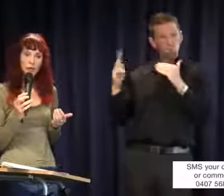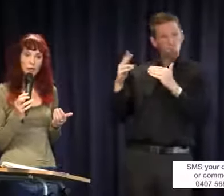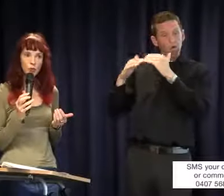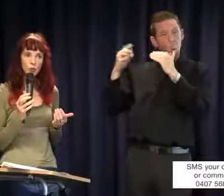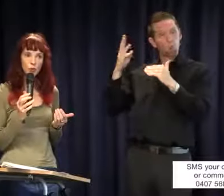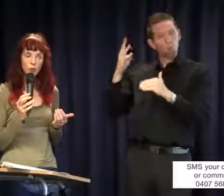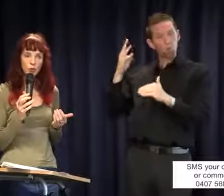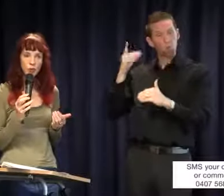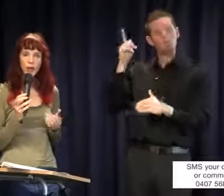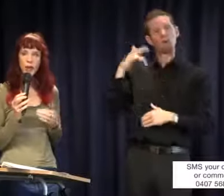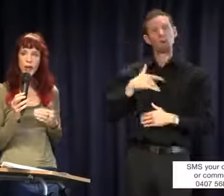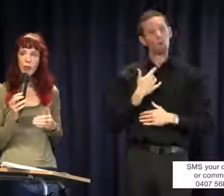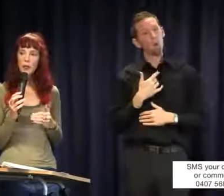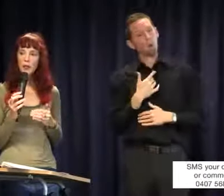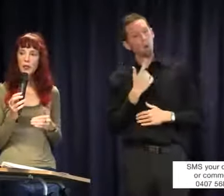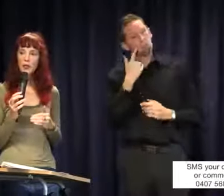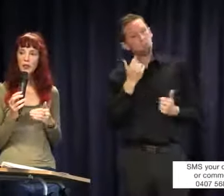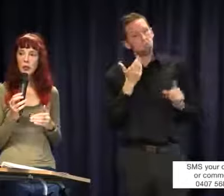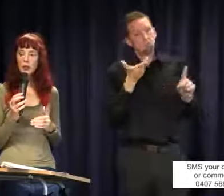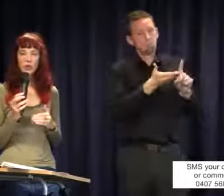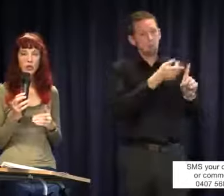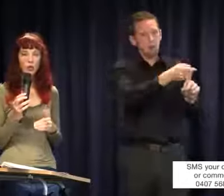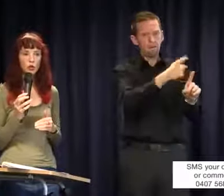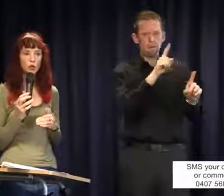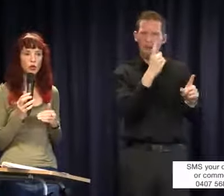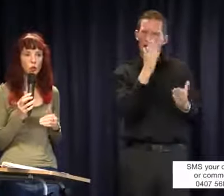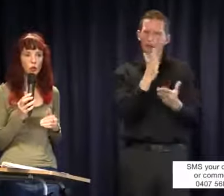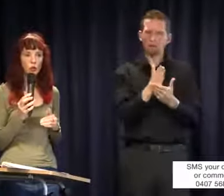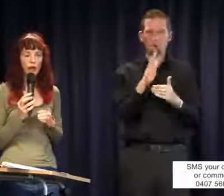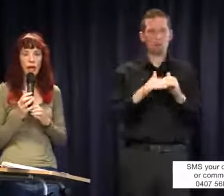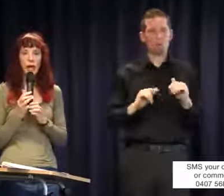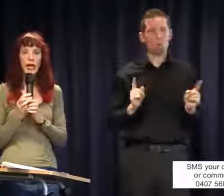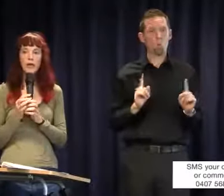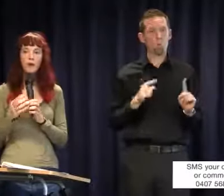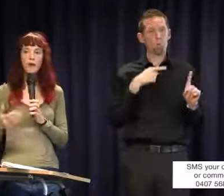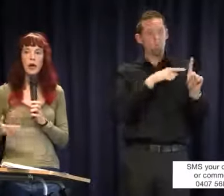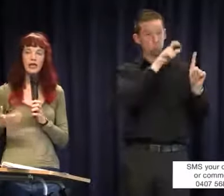as a reasonable adjustment. It is about the person's ability to do the job and provide